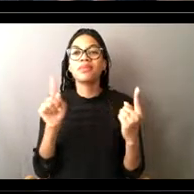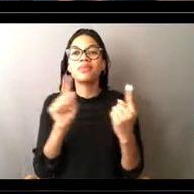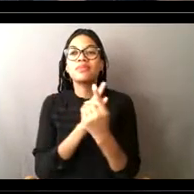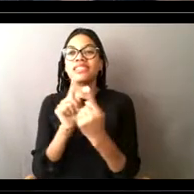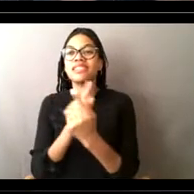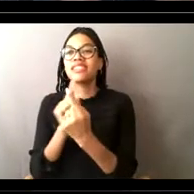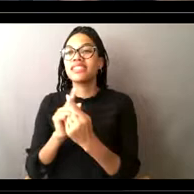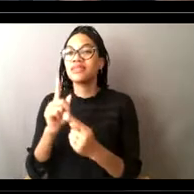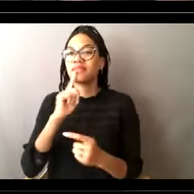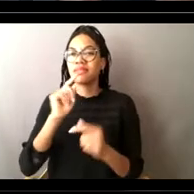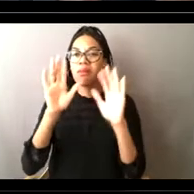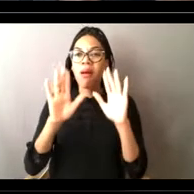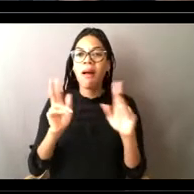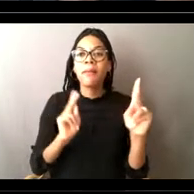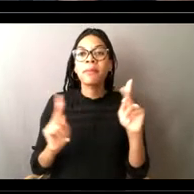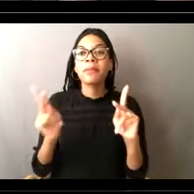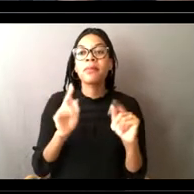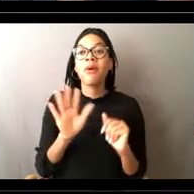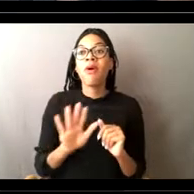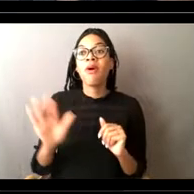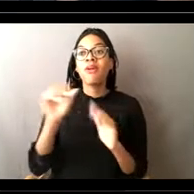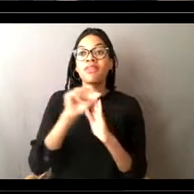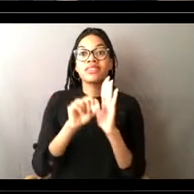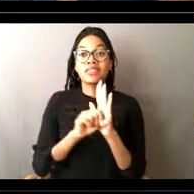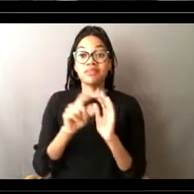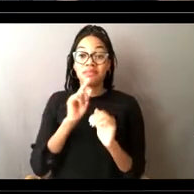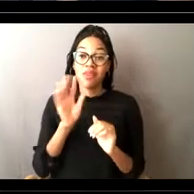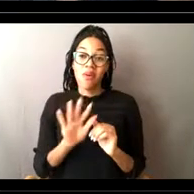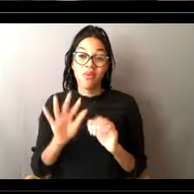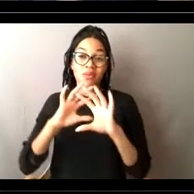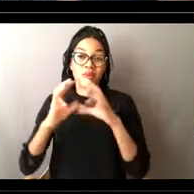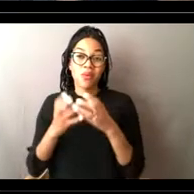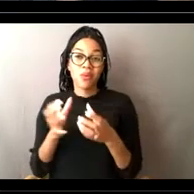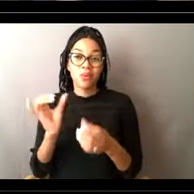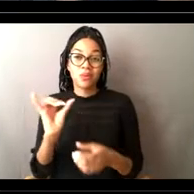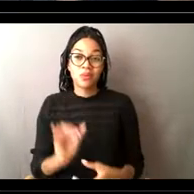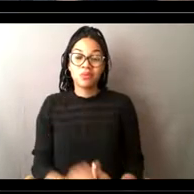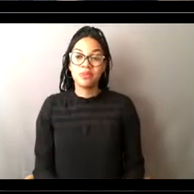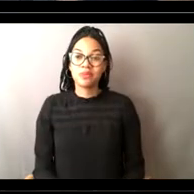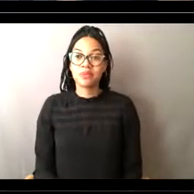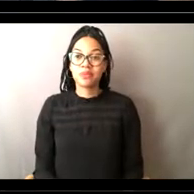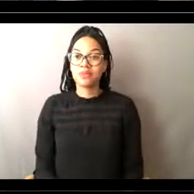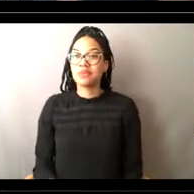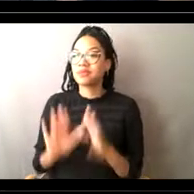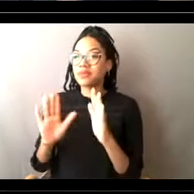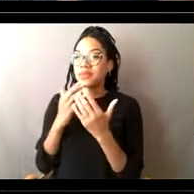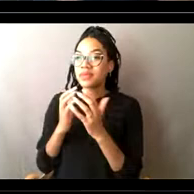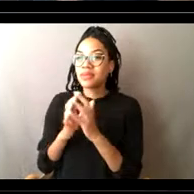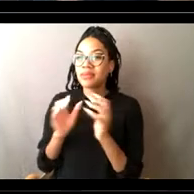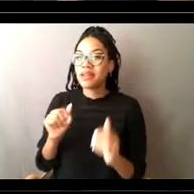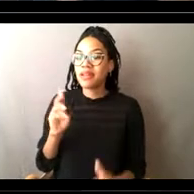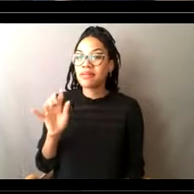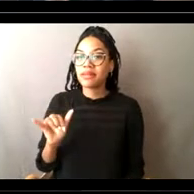and likewise, all over the world when I've got to travel. [Lisa] Great, thank you so much, Amy. Alex, what about you?